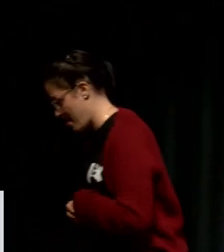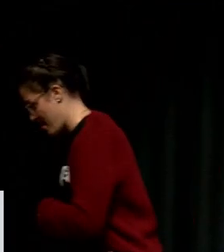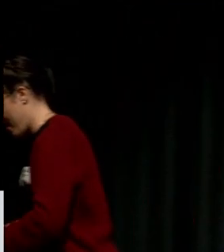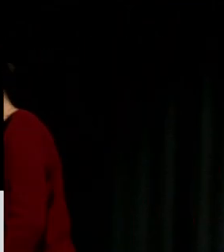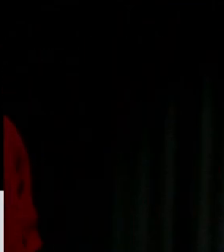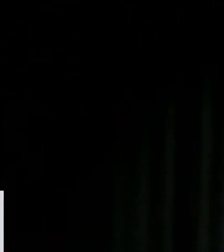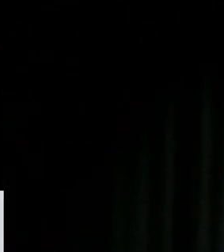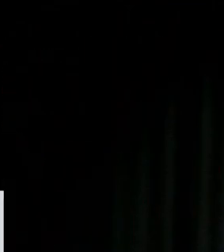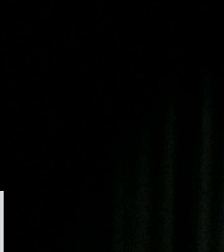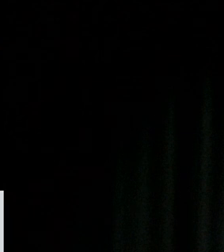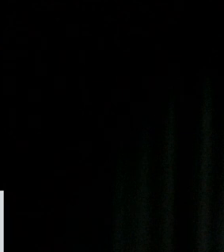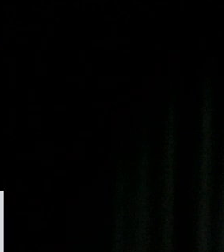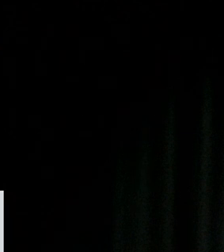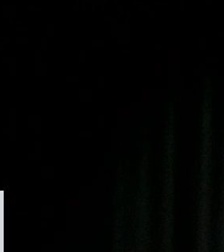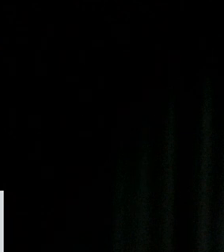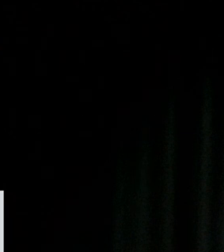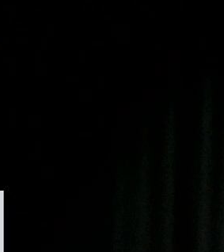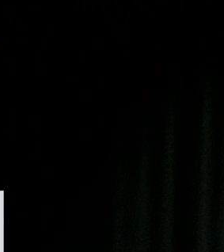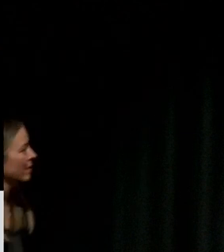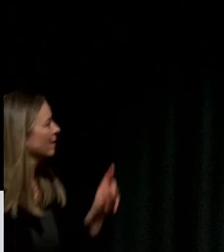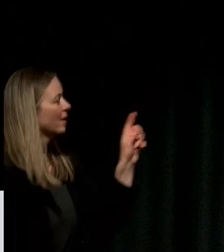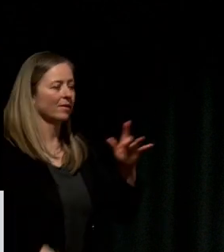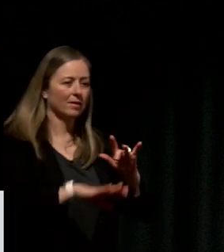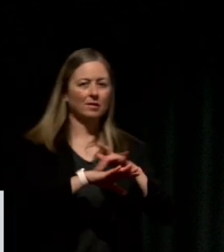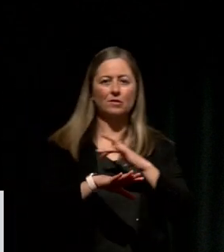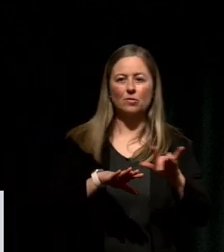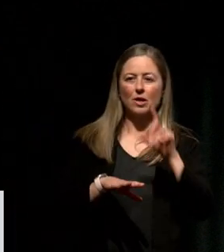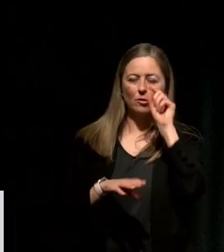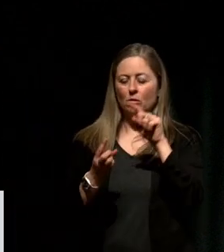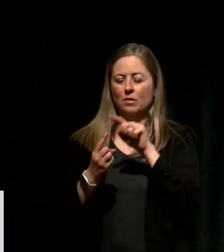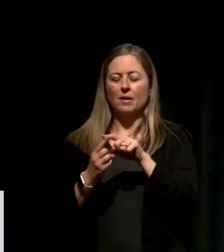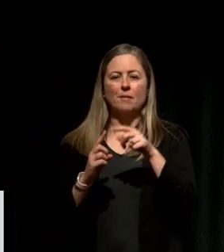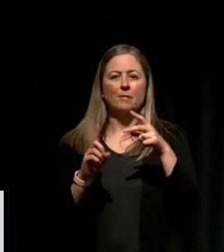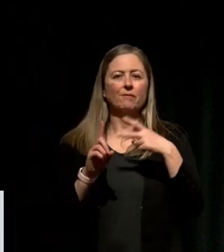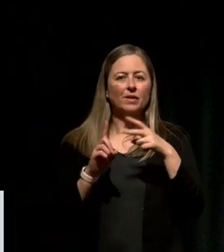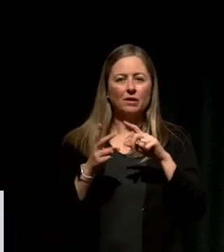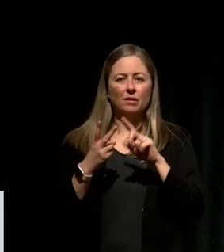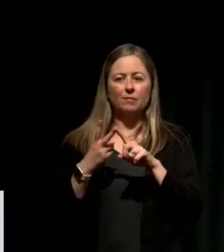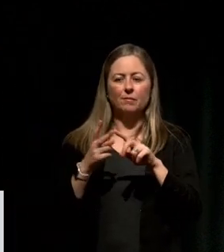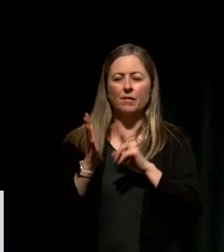There's three parts of a Drama Triangle: you're a victim, you're a villain, or you're a hero.